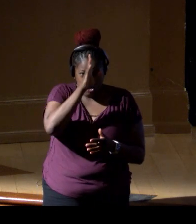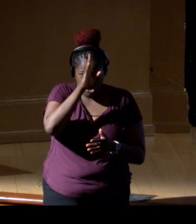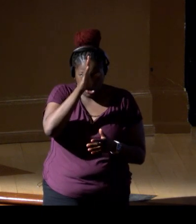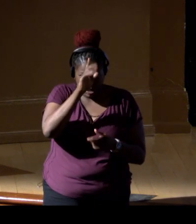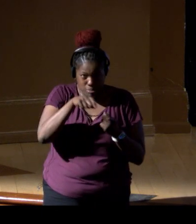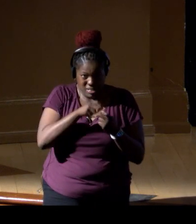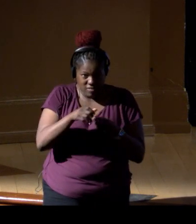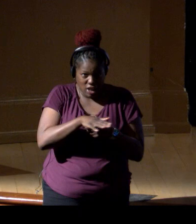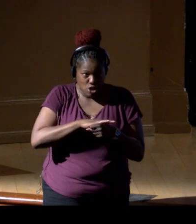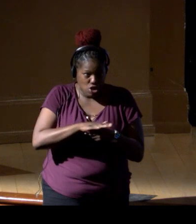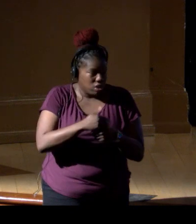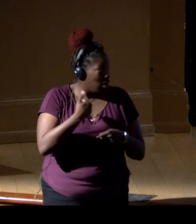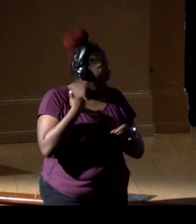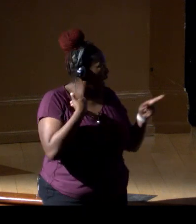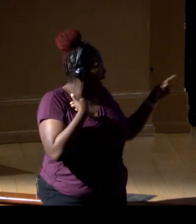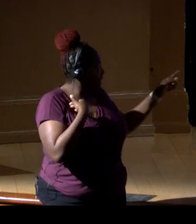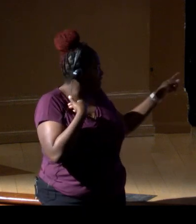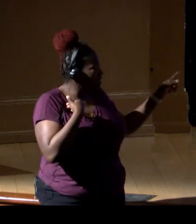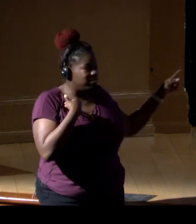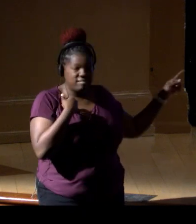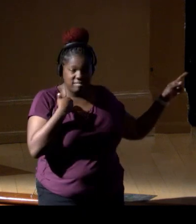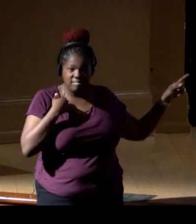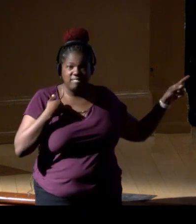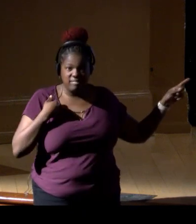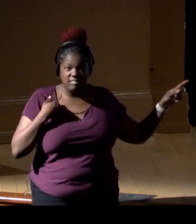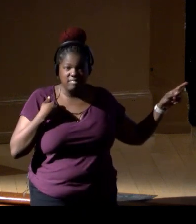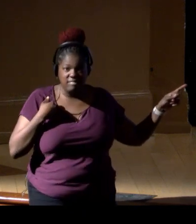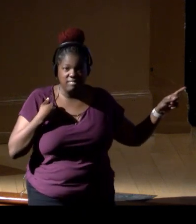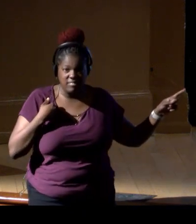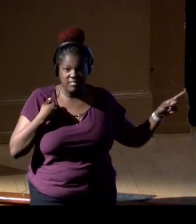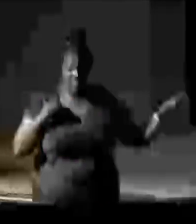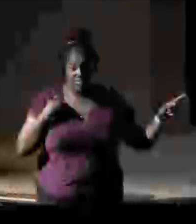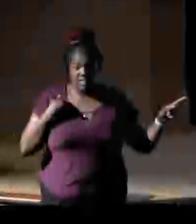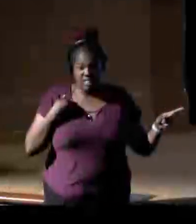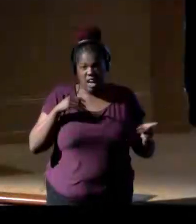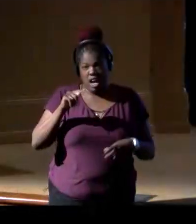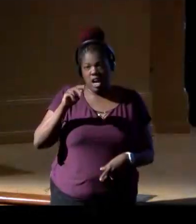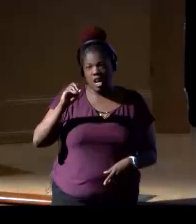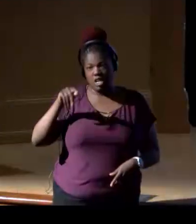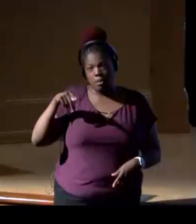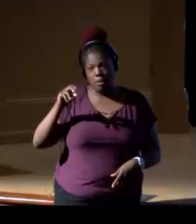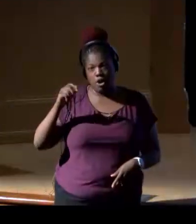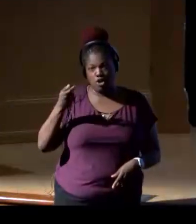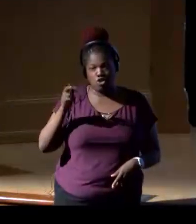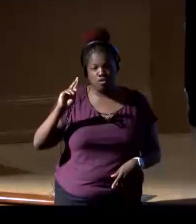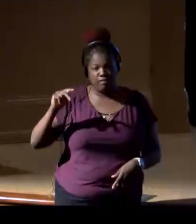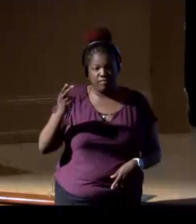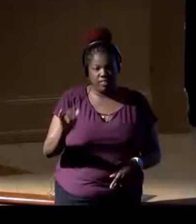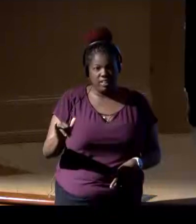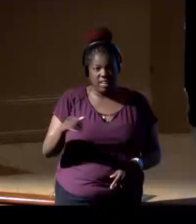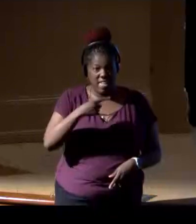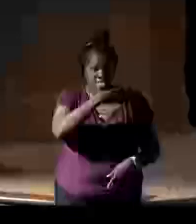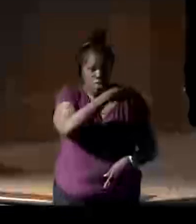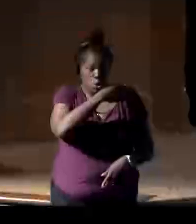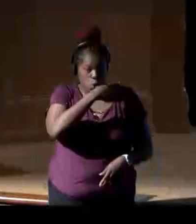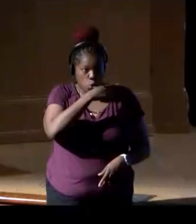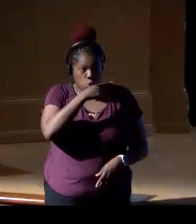that had this peculiar topography. These are nests of the picarel.